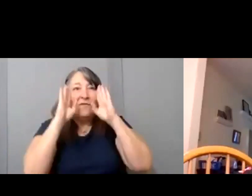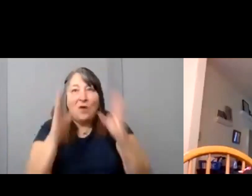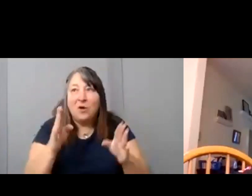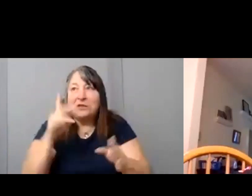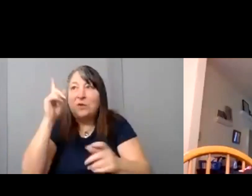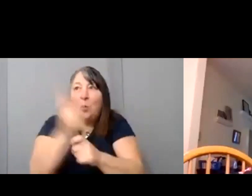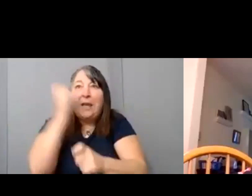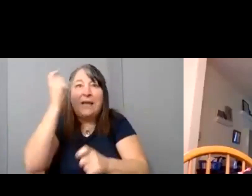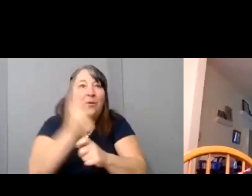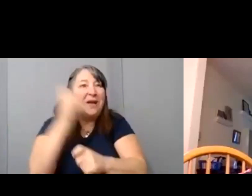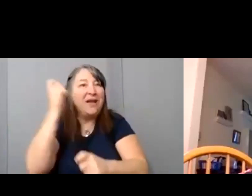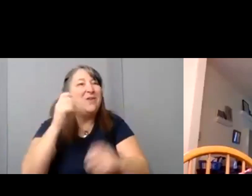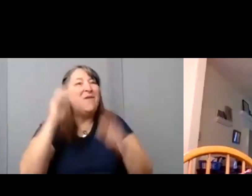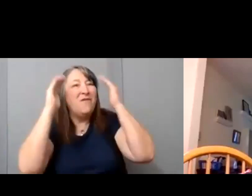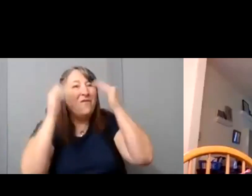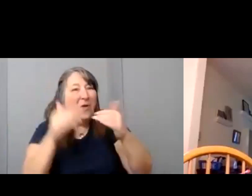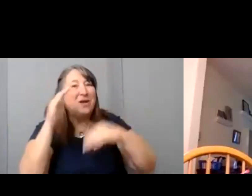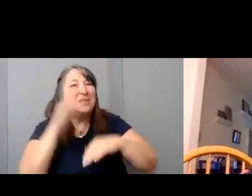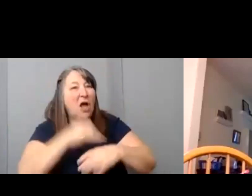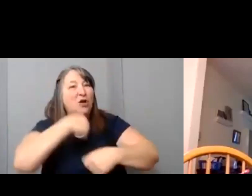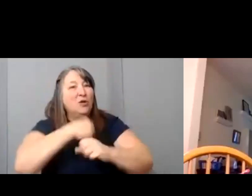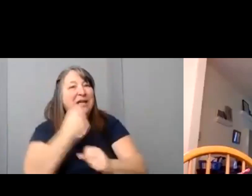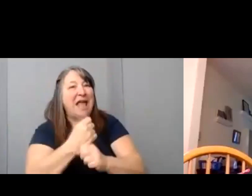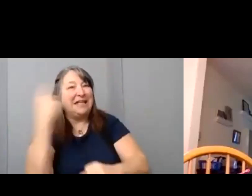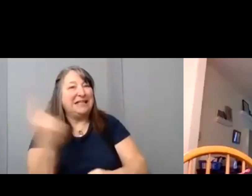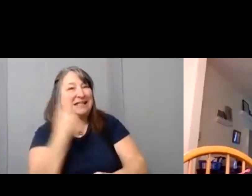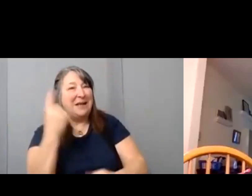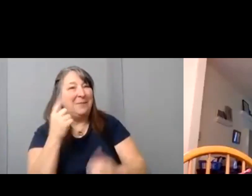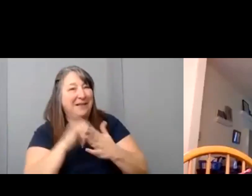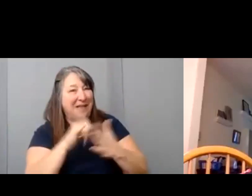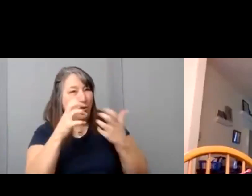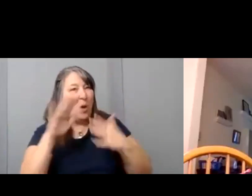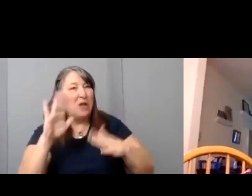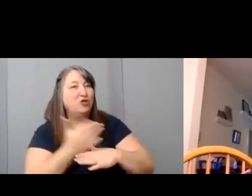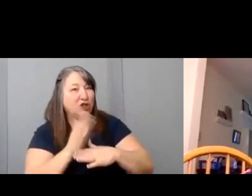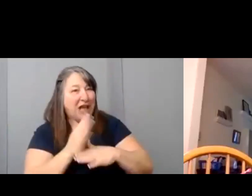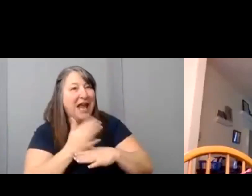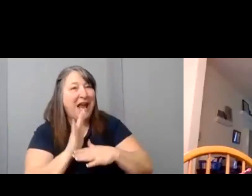But focus on creating something that you want to share.